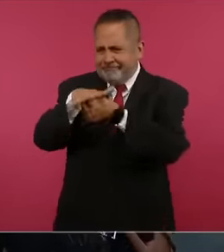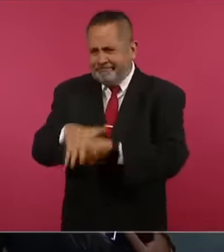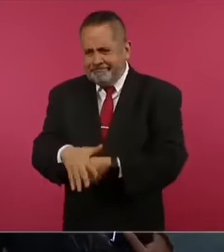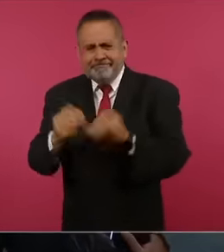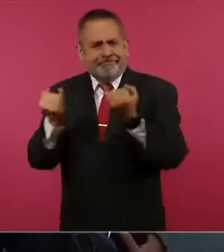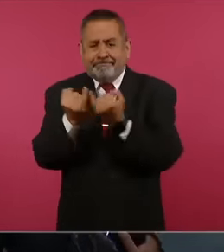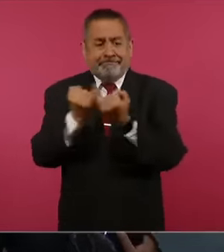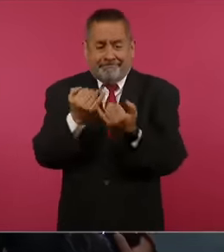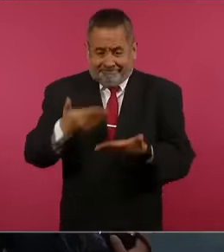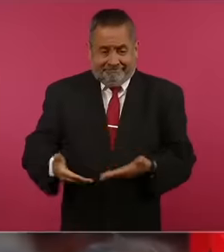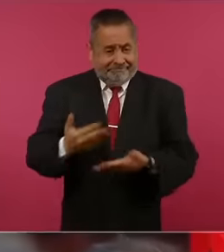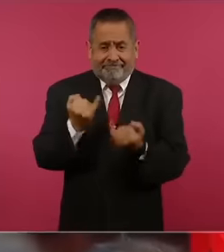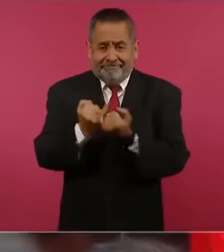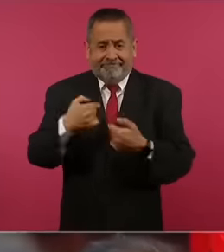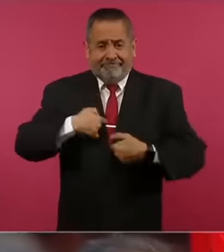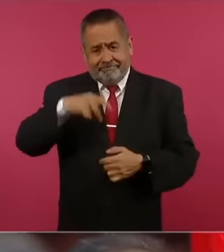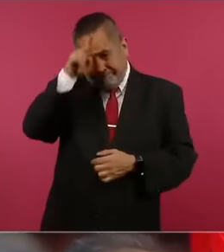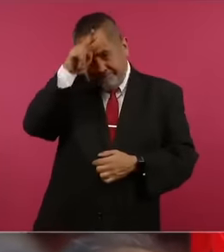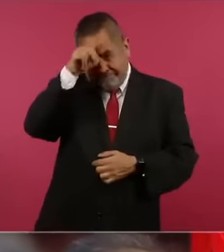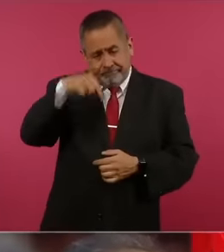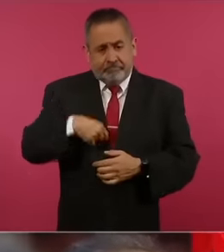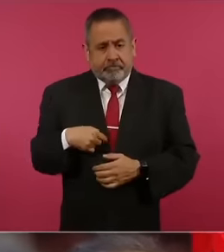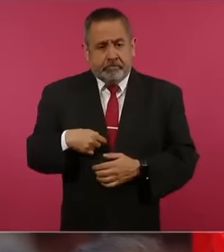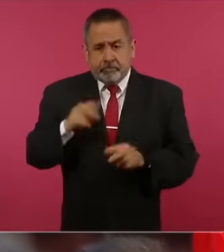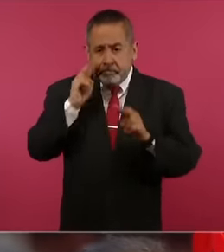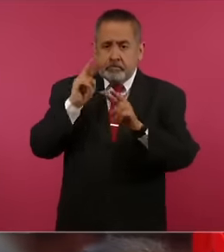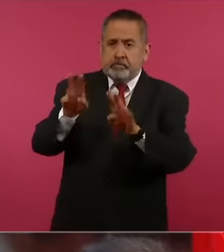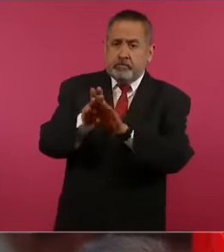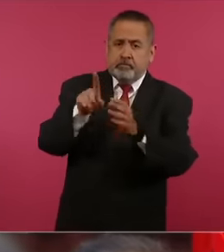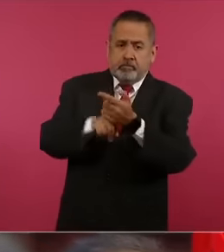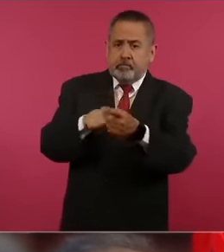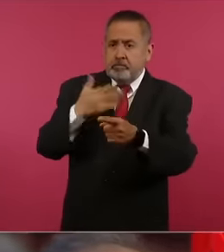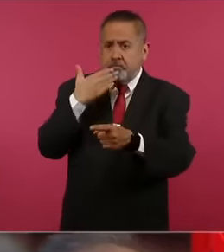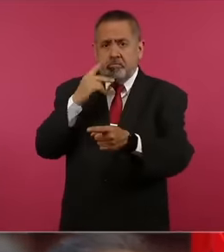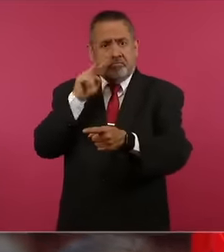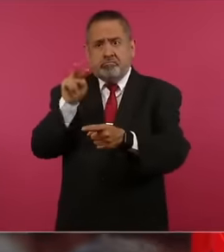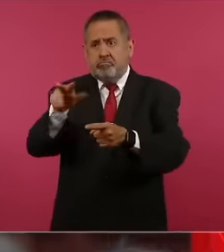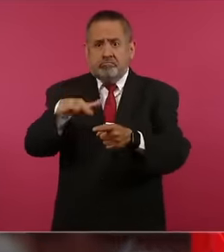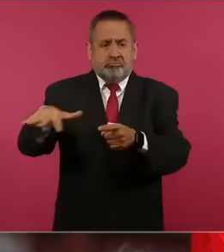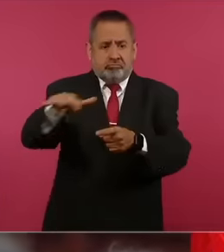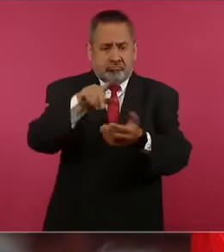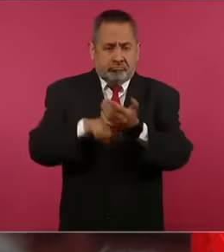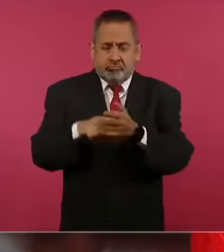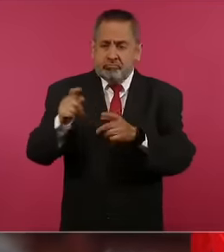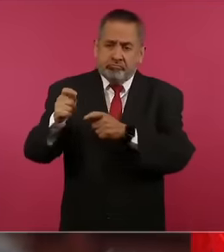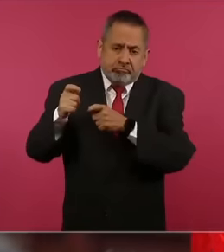one we are in. We see. We are very pleased with the leadership that you have had.